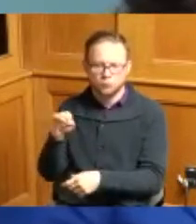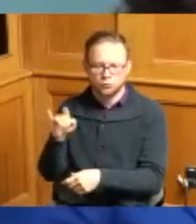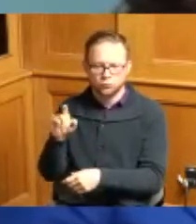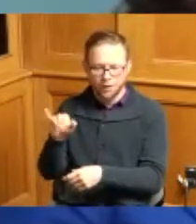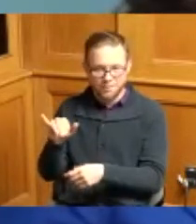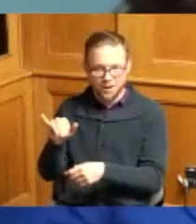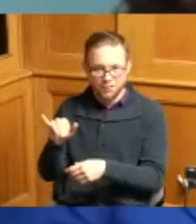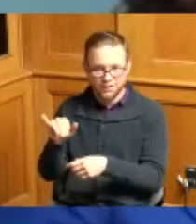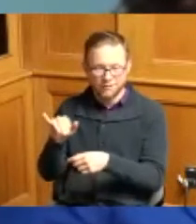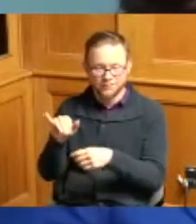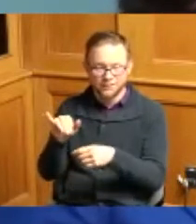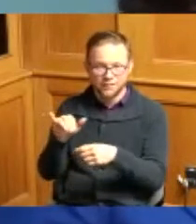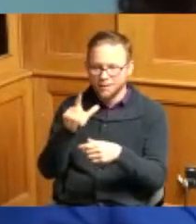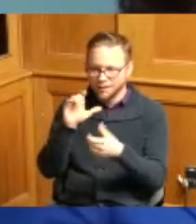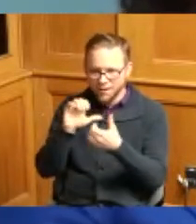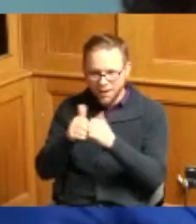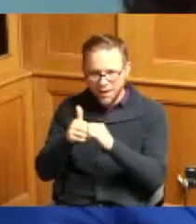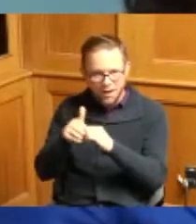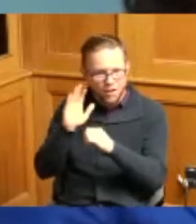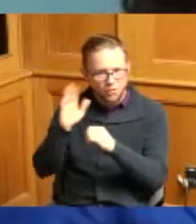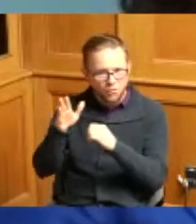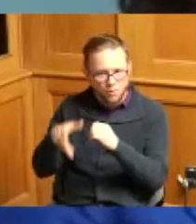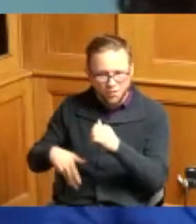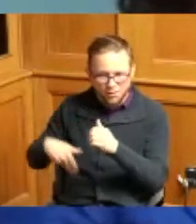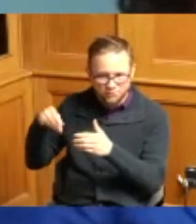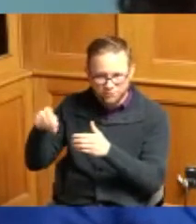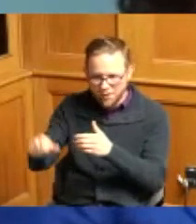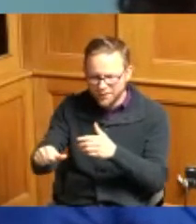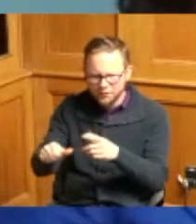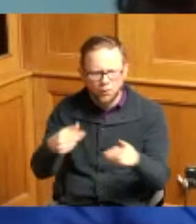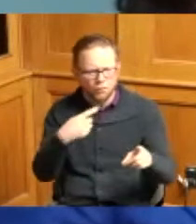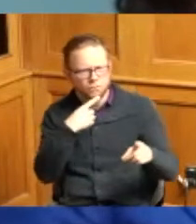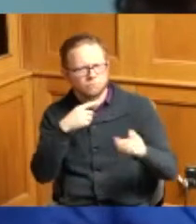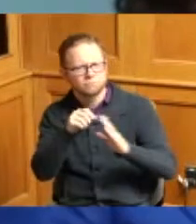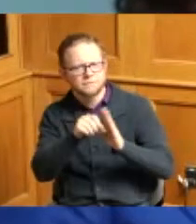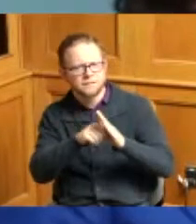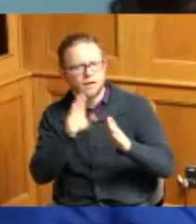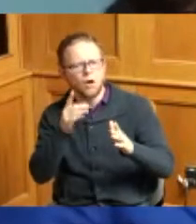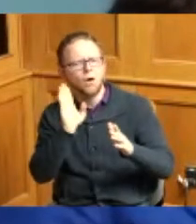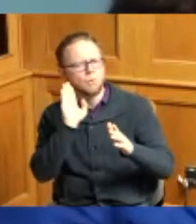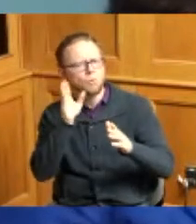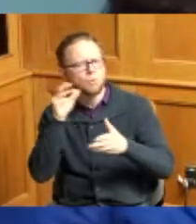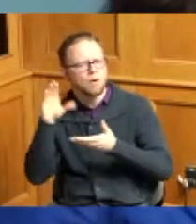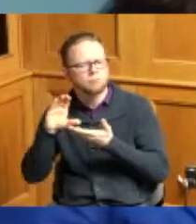be funded even though they say it that there is funding that will be coming down we were